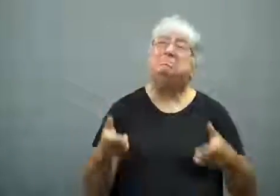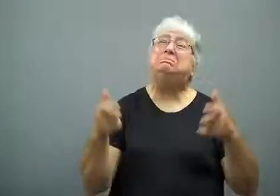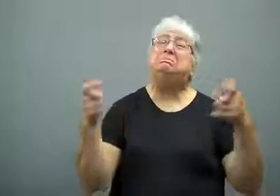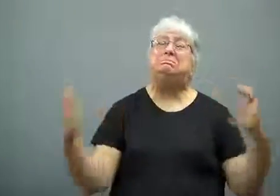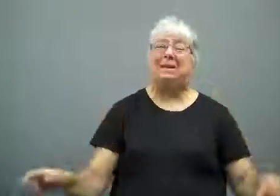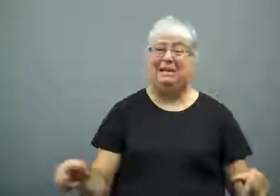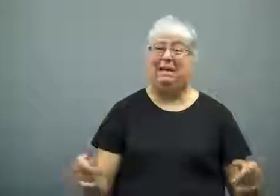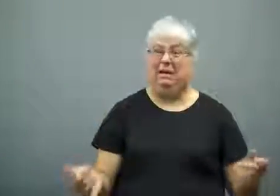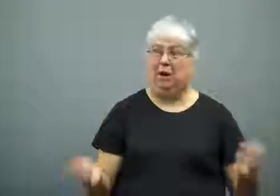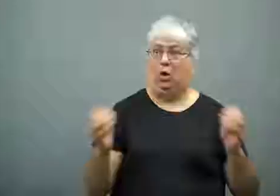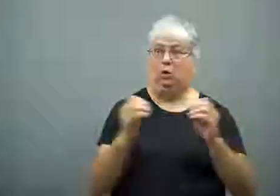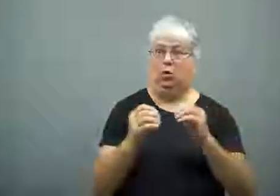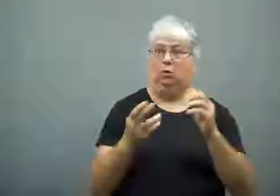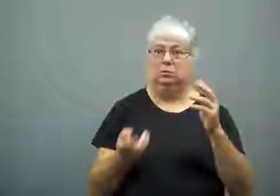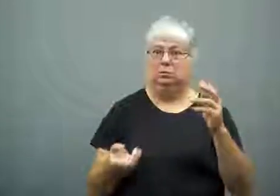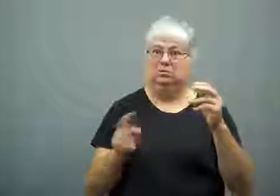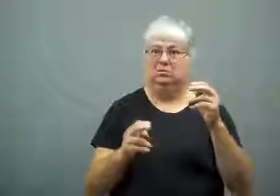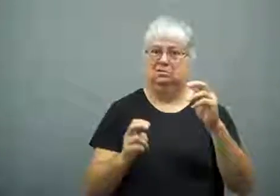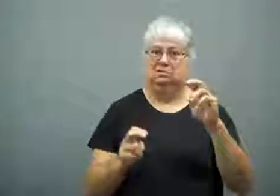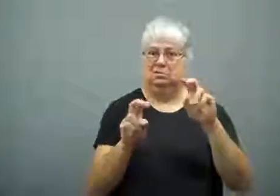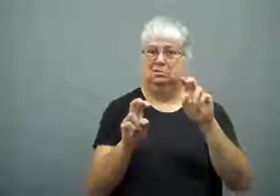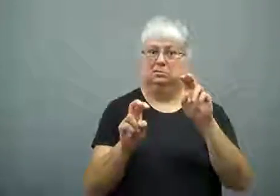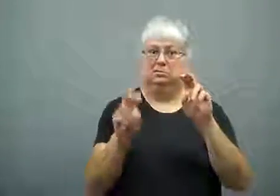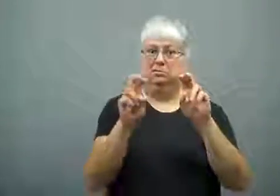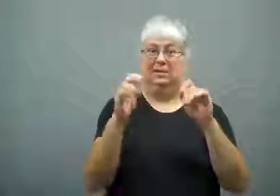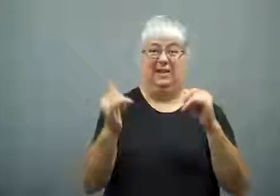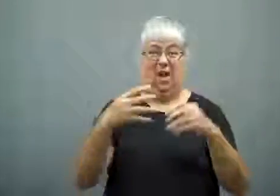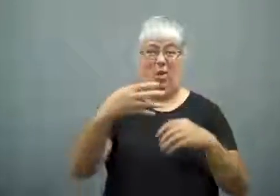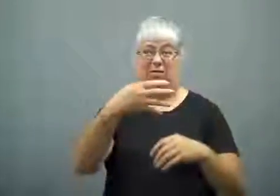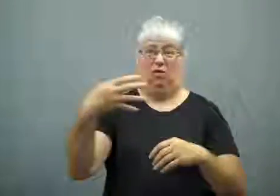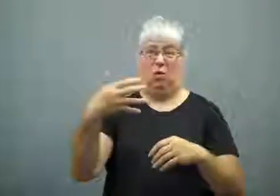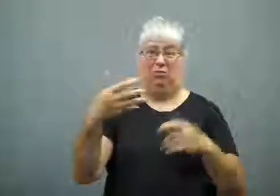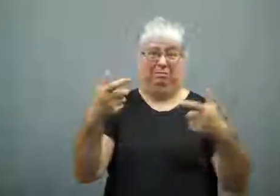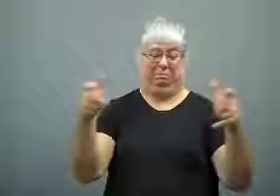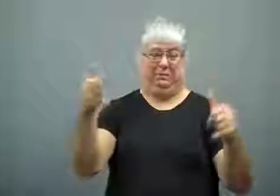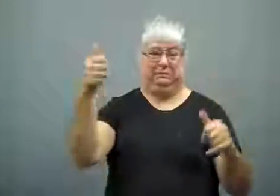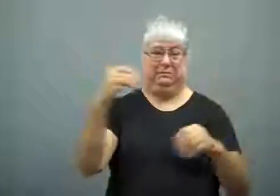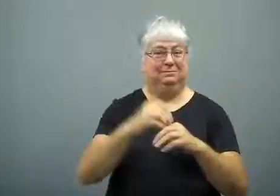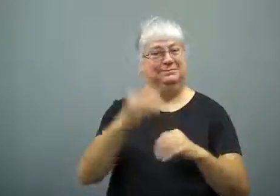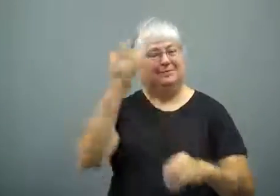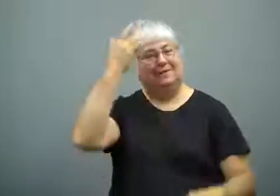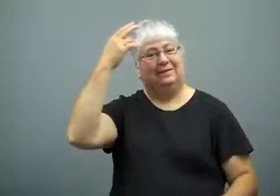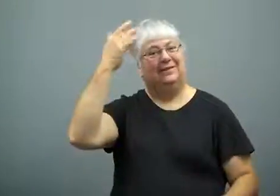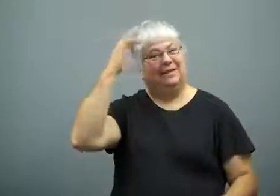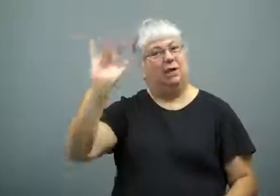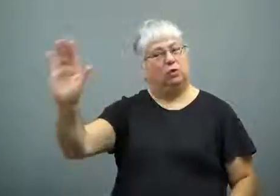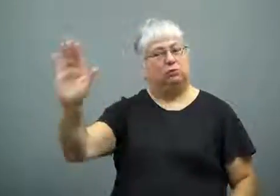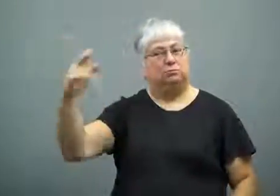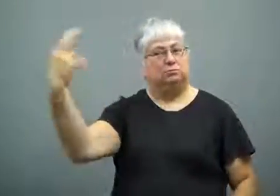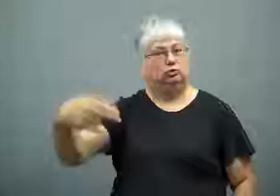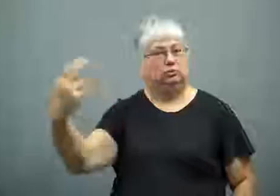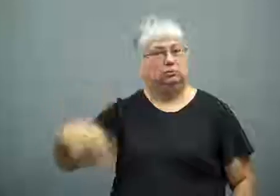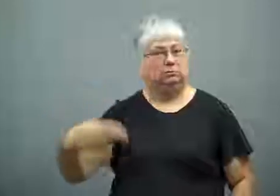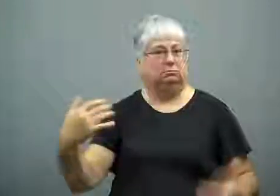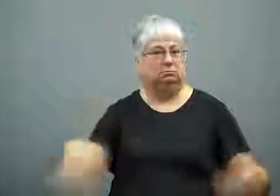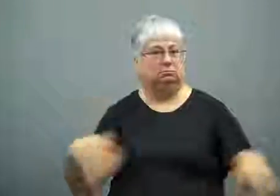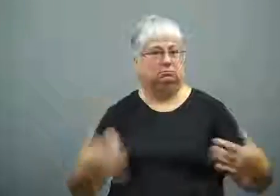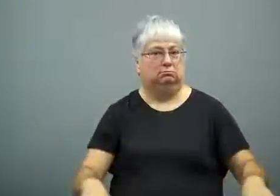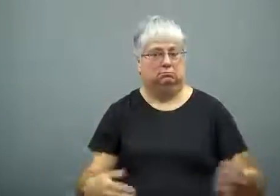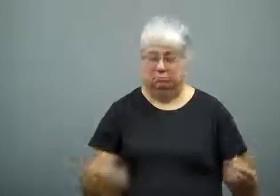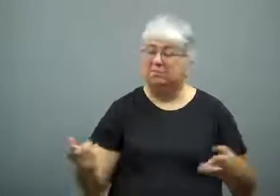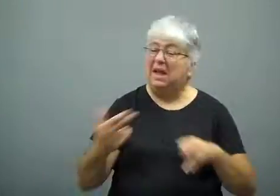It's now spread to the point where it is the fourth largest in California history.